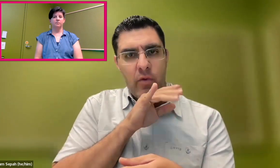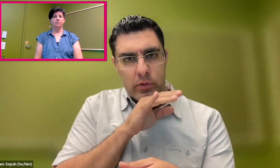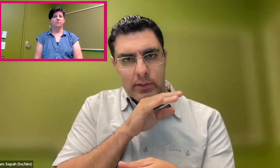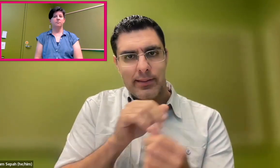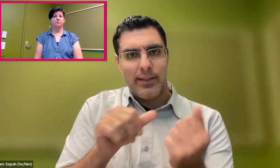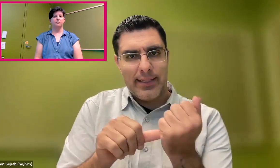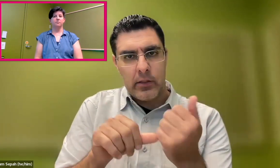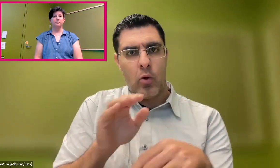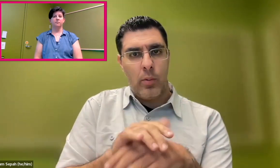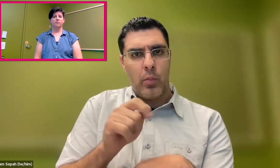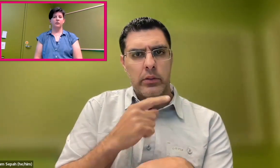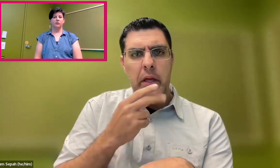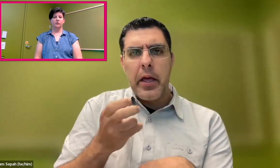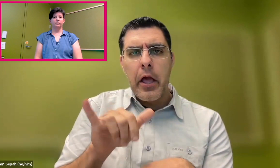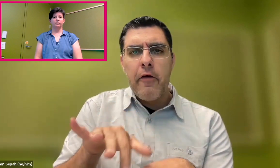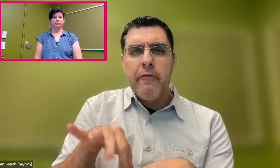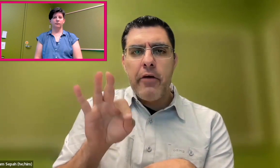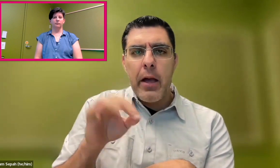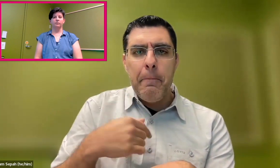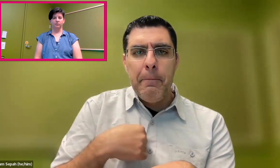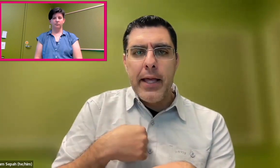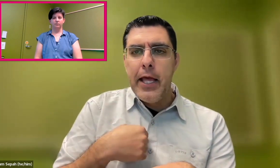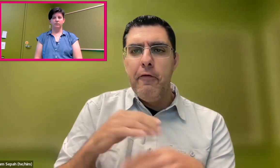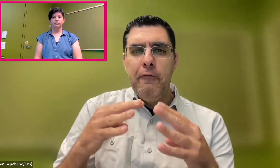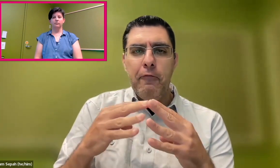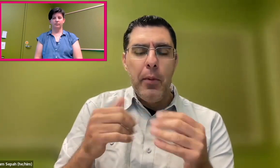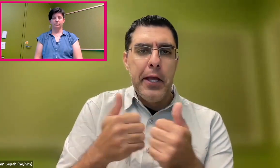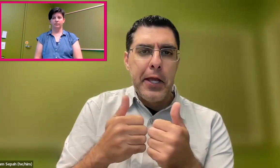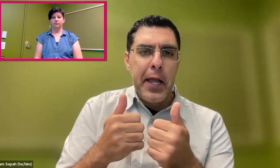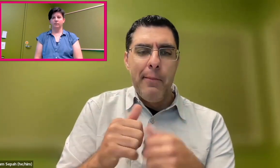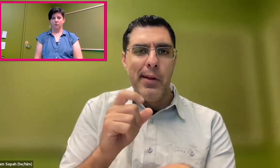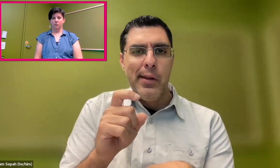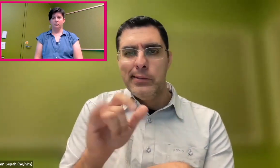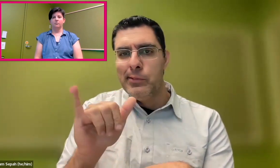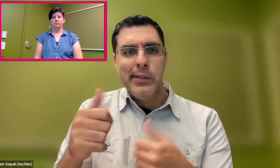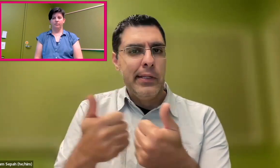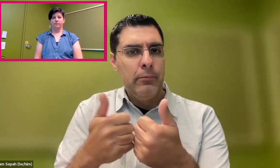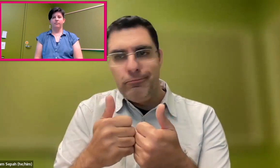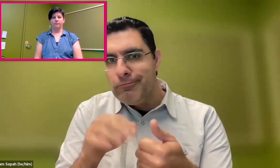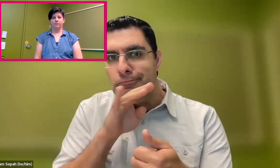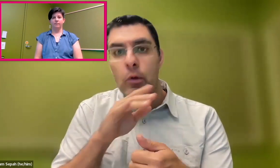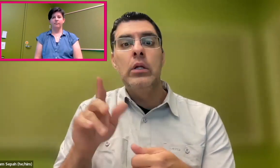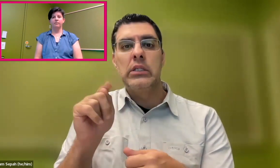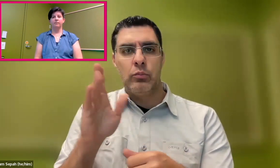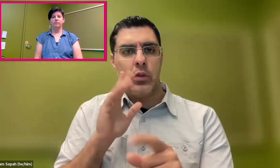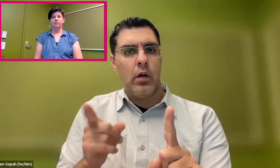so she pressed the voice assistant, and asked it to find her a football game, a specific one,